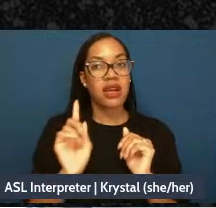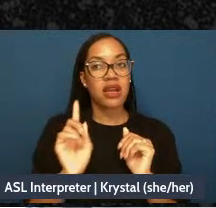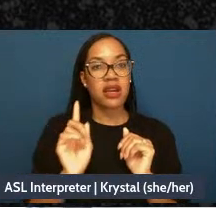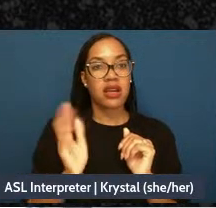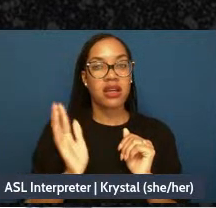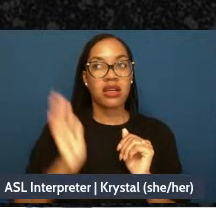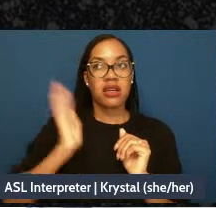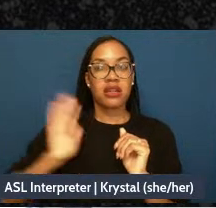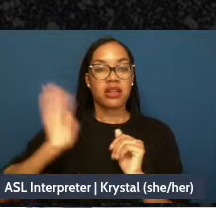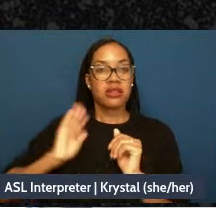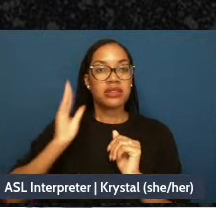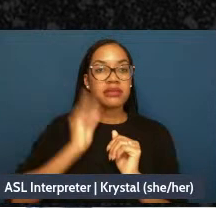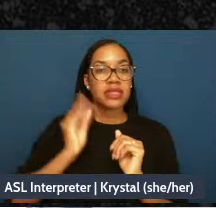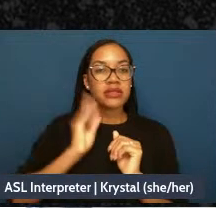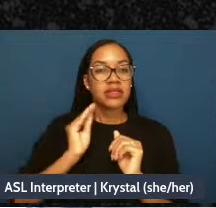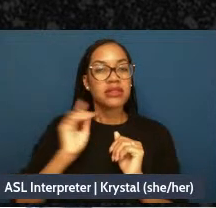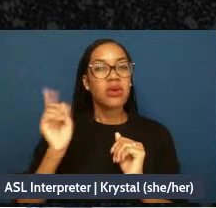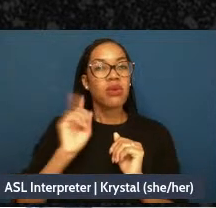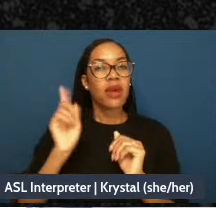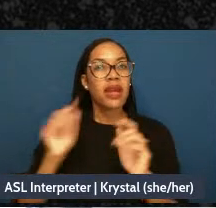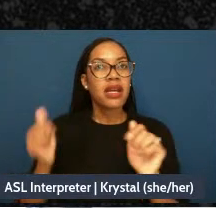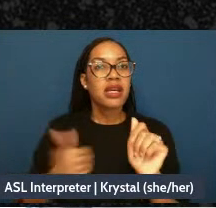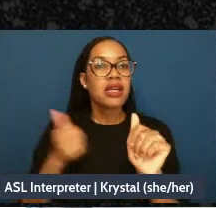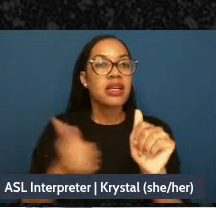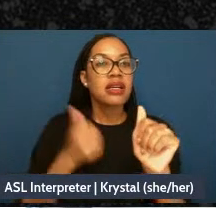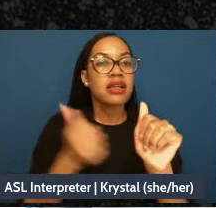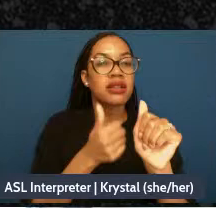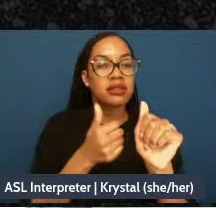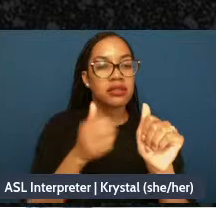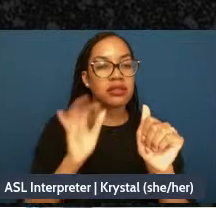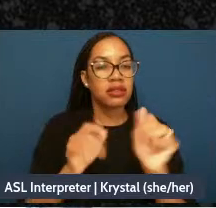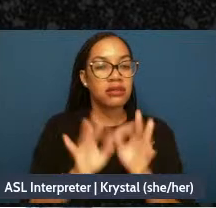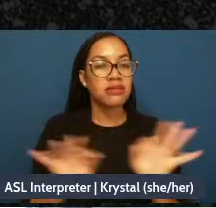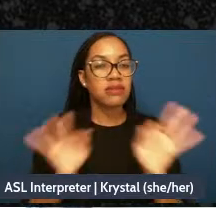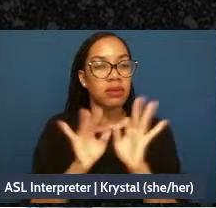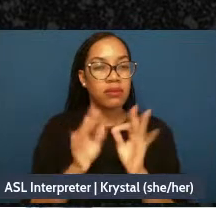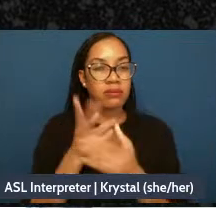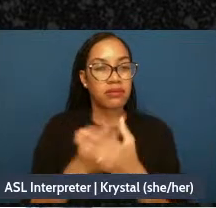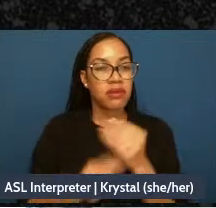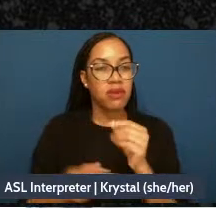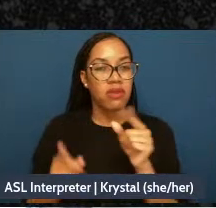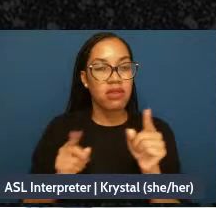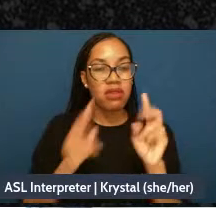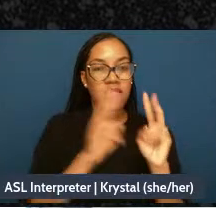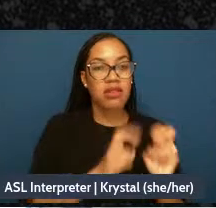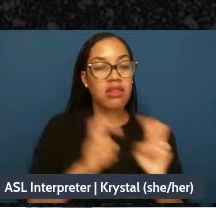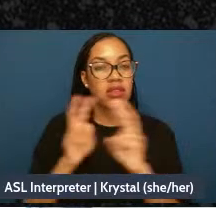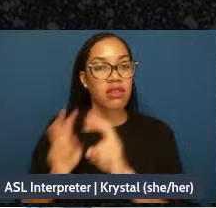to understand our emotional landscapes because we may be a different type of way